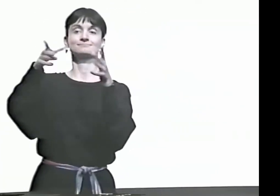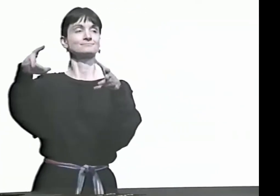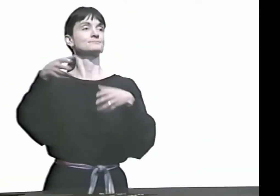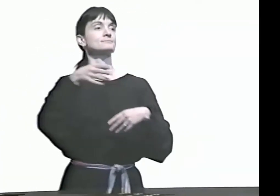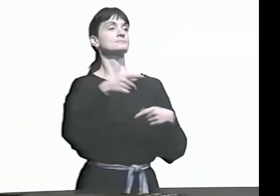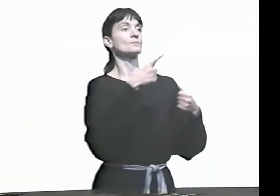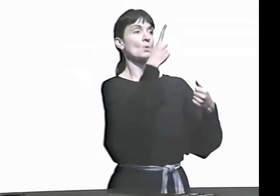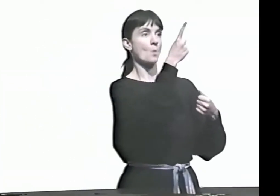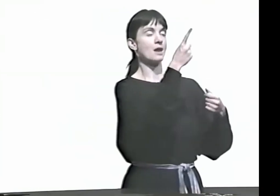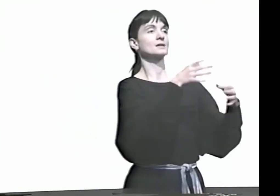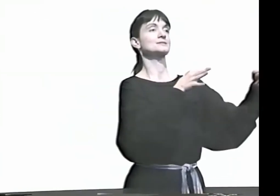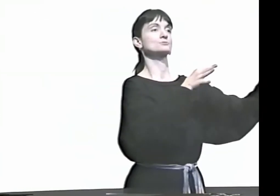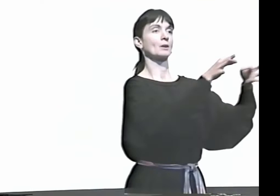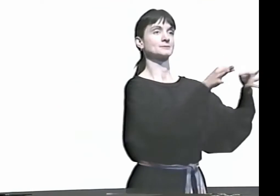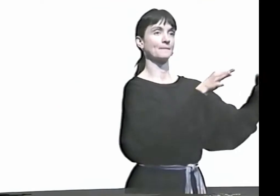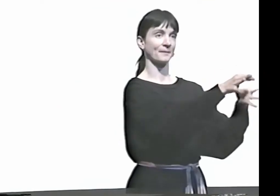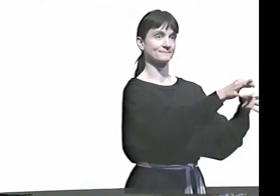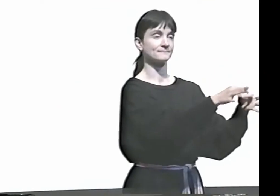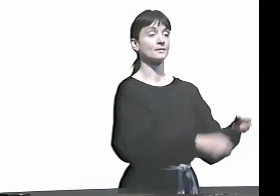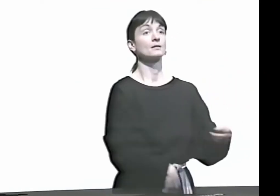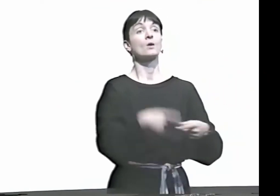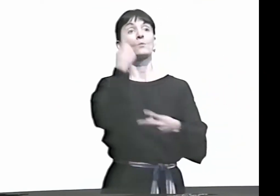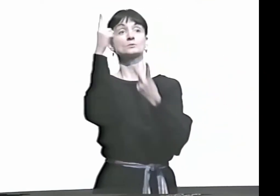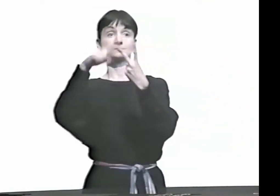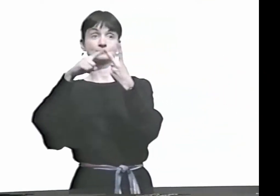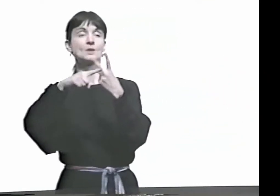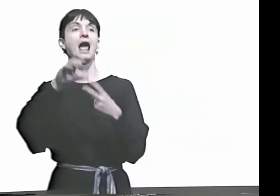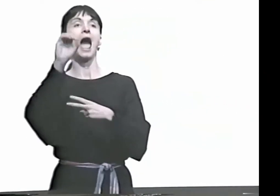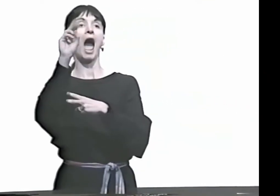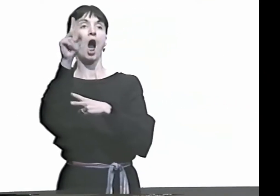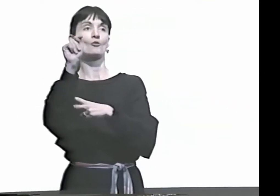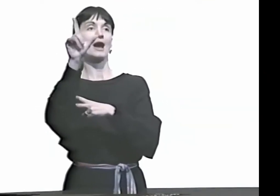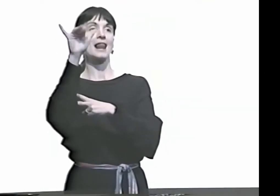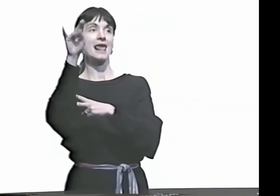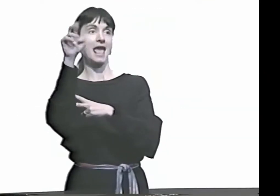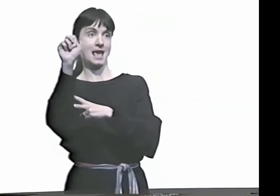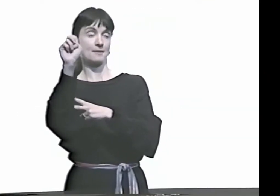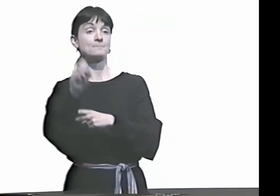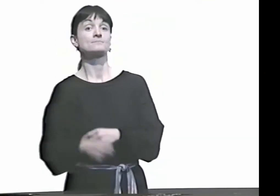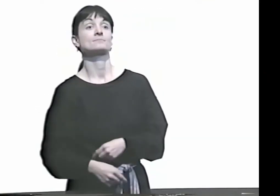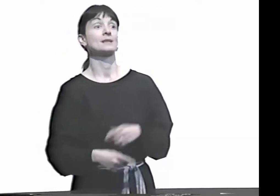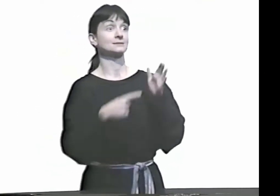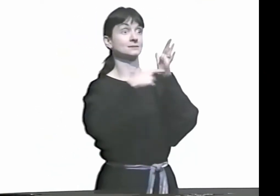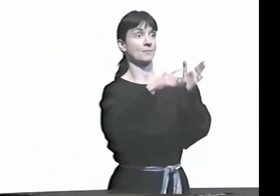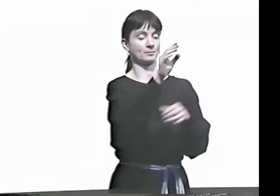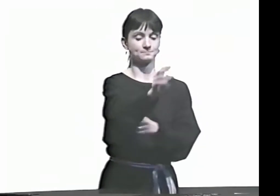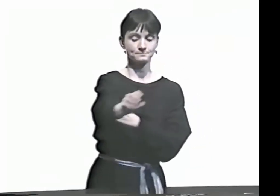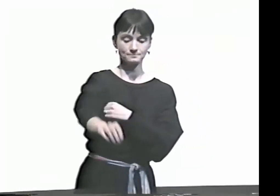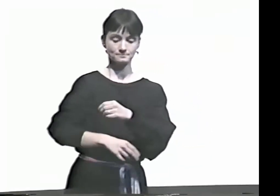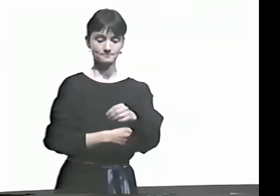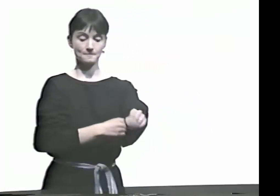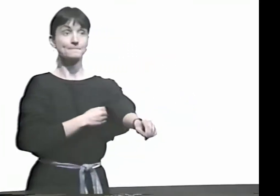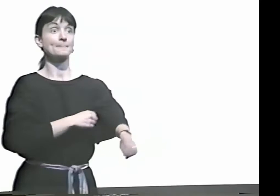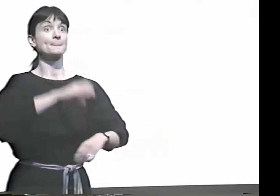FINGERSPELLING--THERE'S TWO METHODS THAT YOU CAN USE. ONE IS BE DESCRIPTIVE, AND THE OTHER IS TO USE OUTLINE.